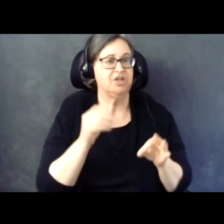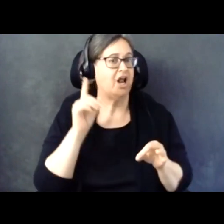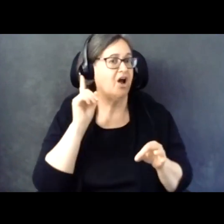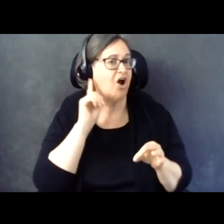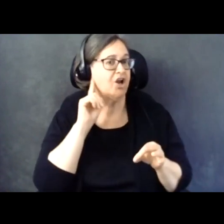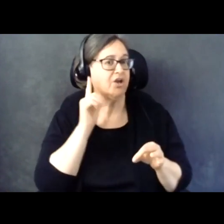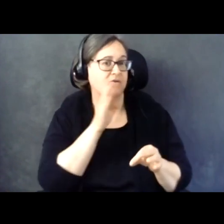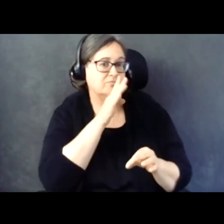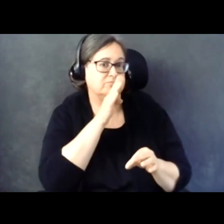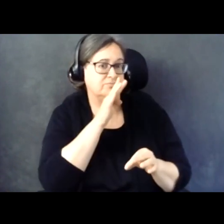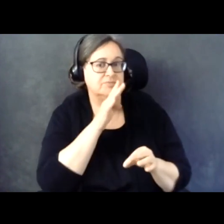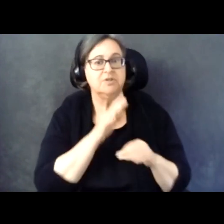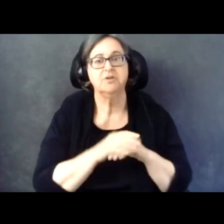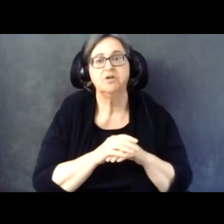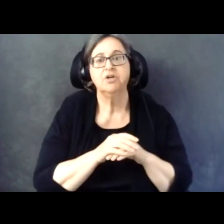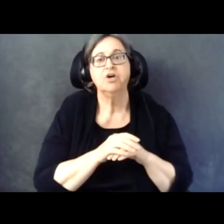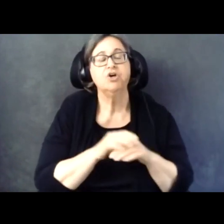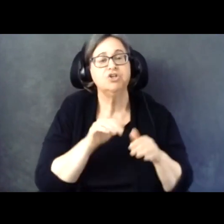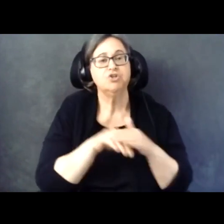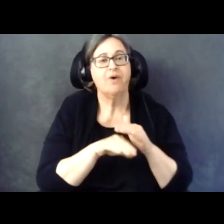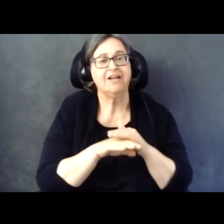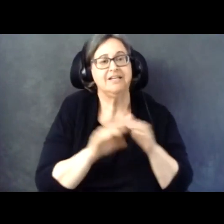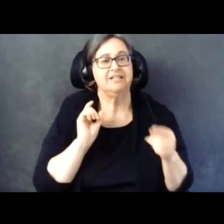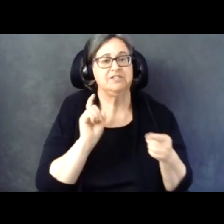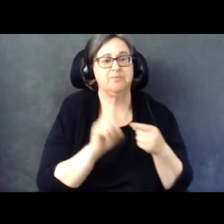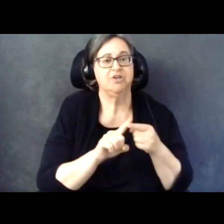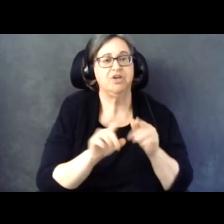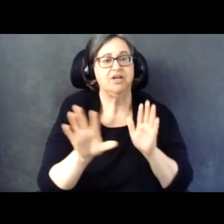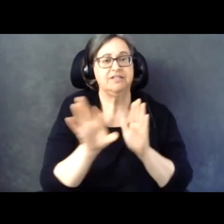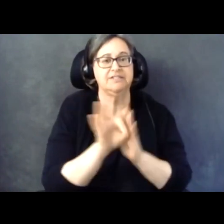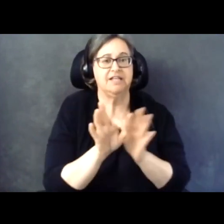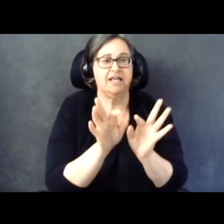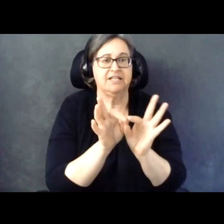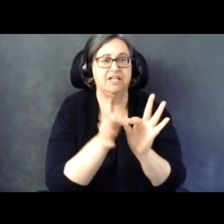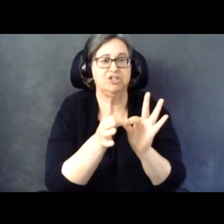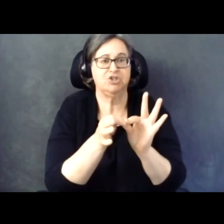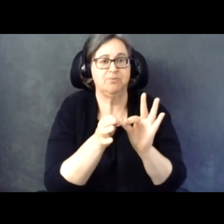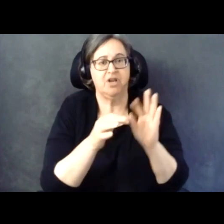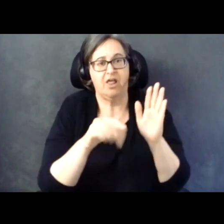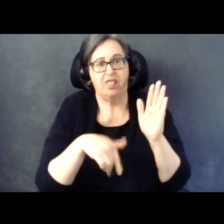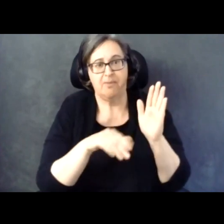To access the Spanish audio, select interpreting at the bottom of your screen and choose to